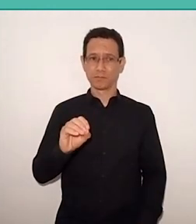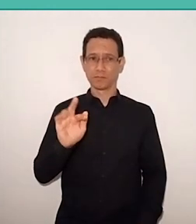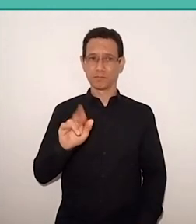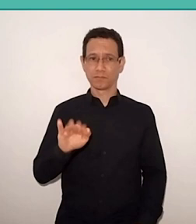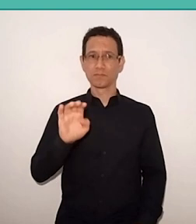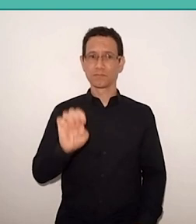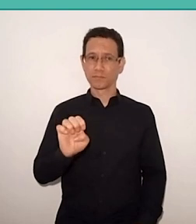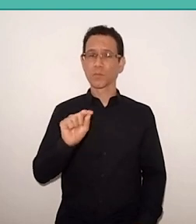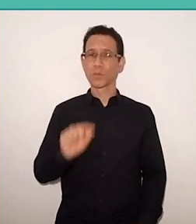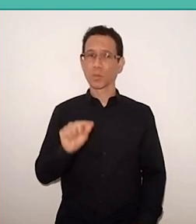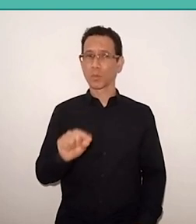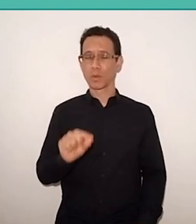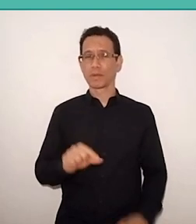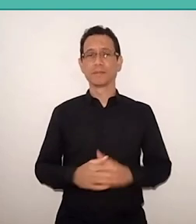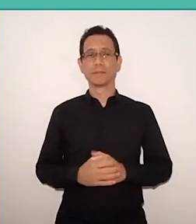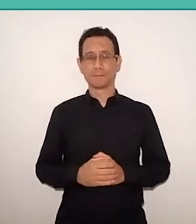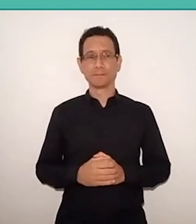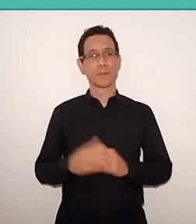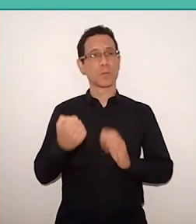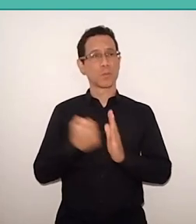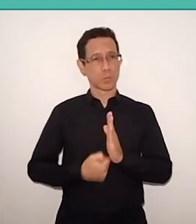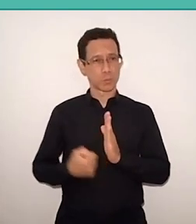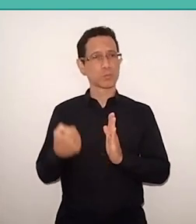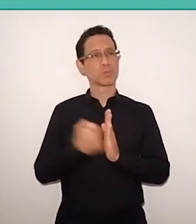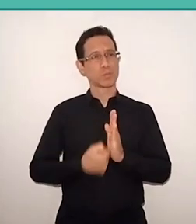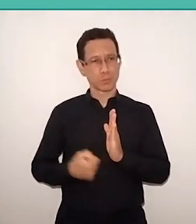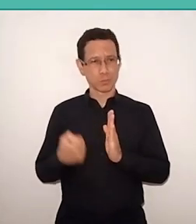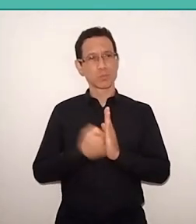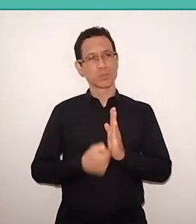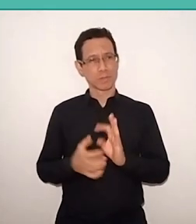is the question of the fight for freedom and democracy.